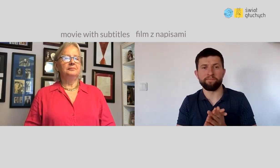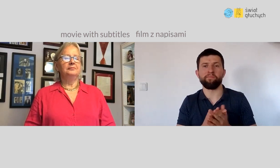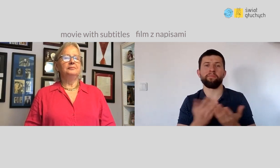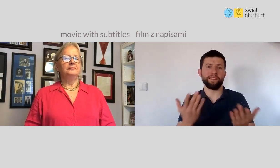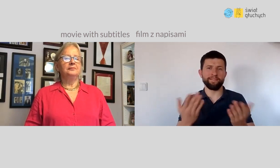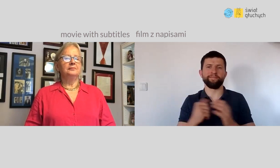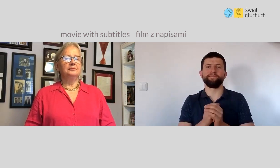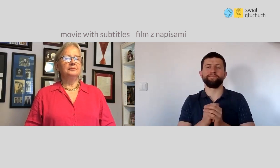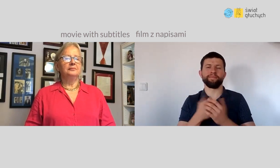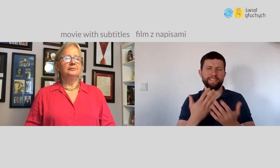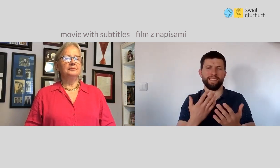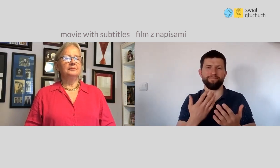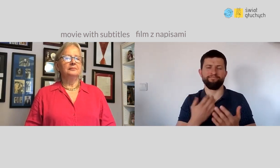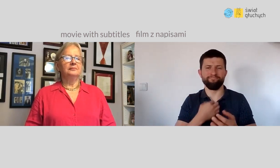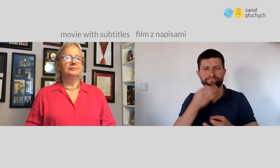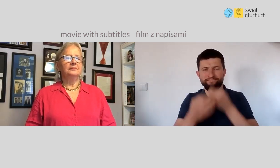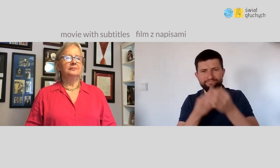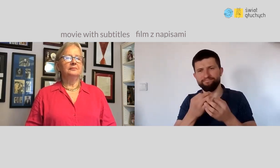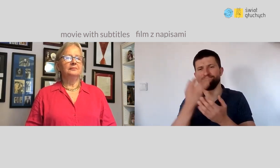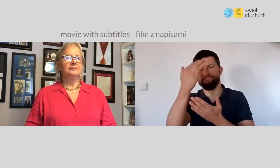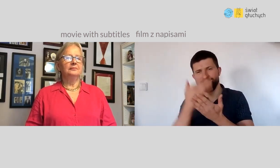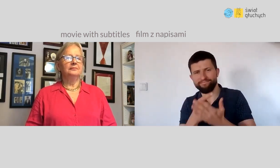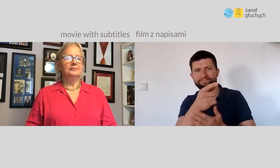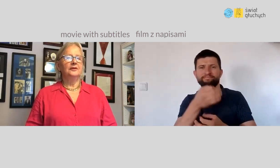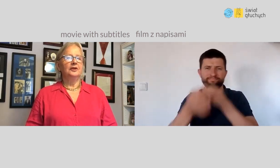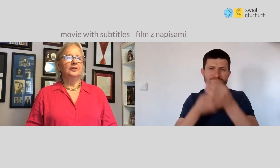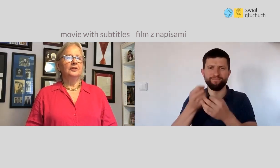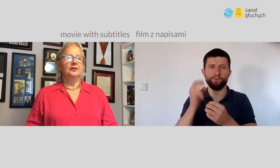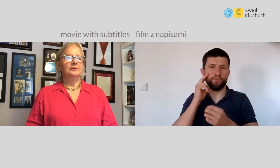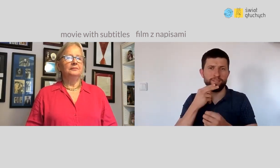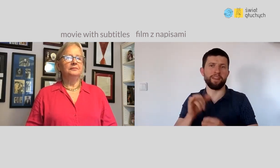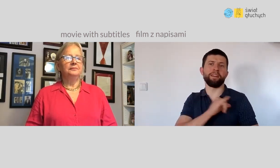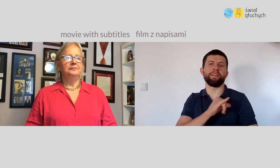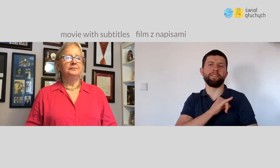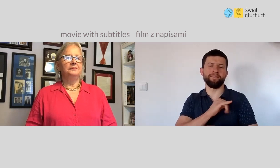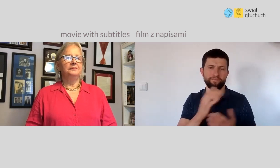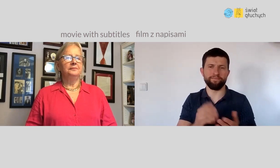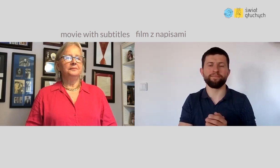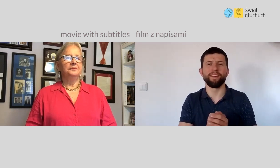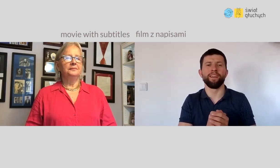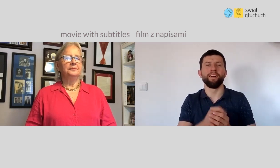This for sure will interest the deaf.